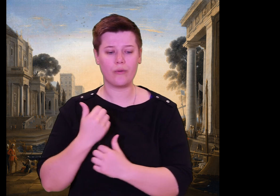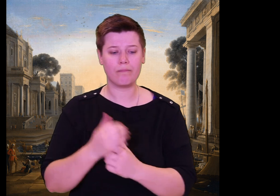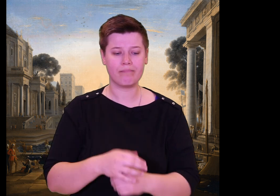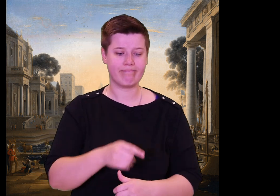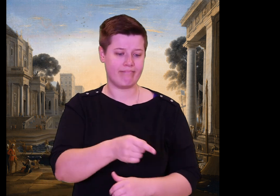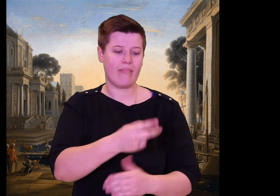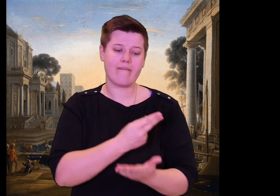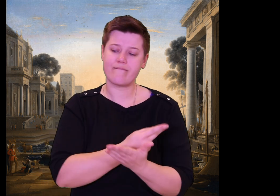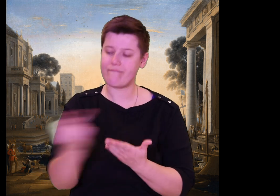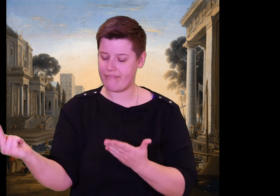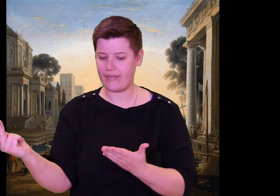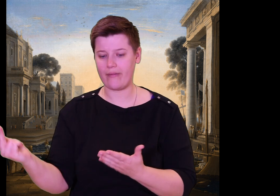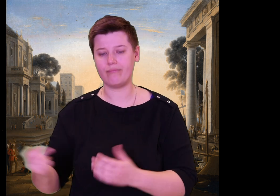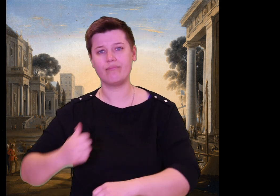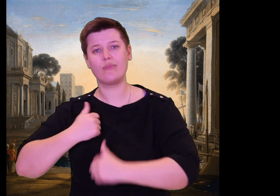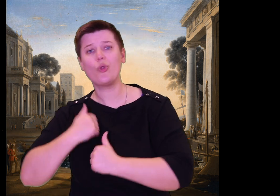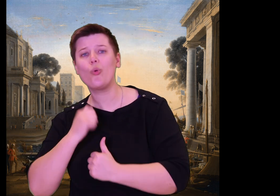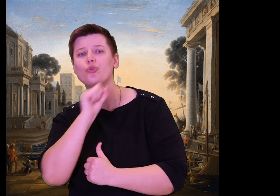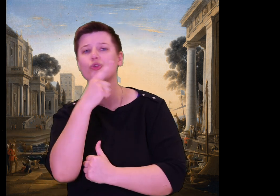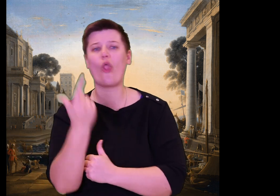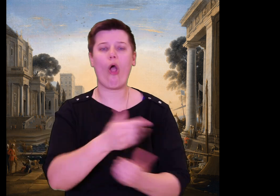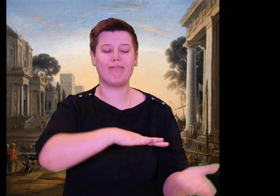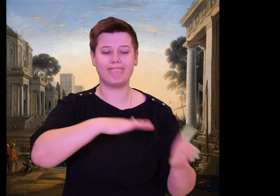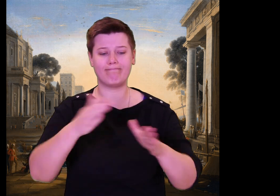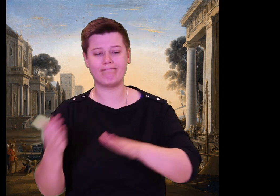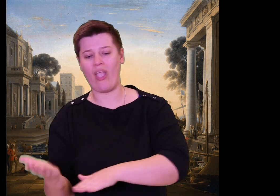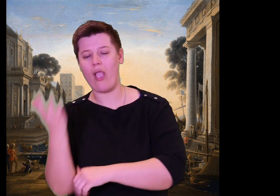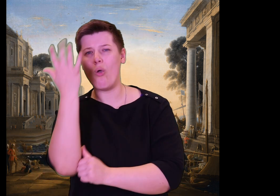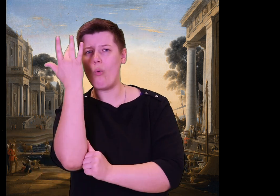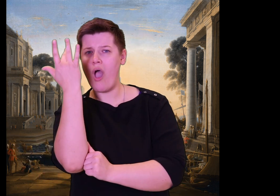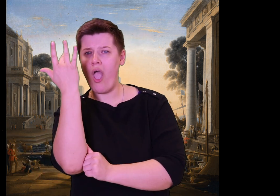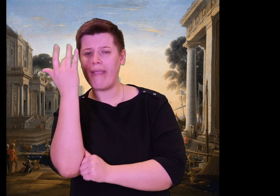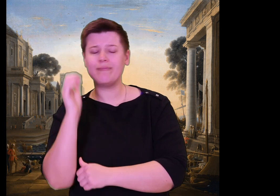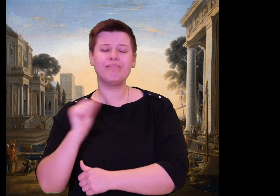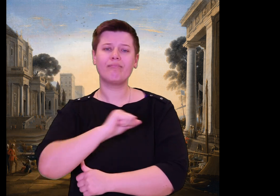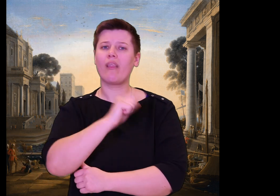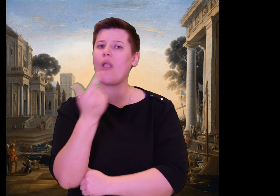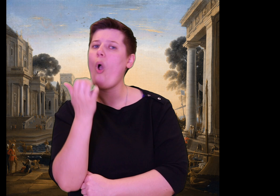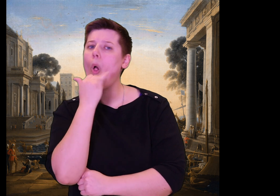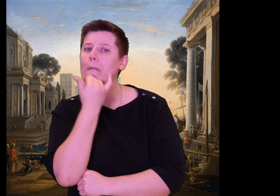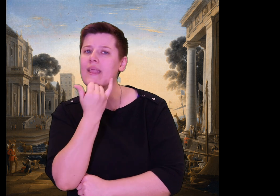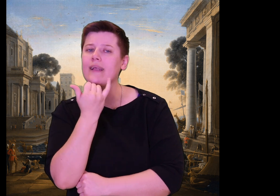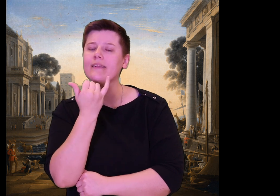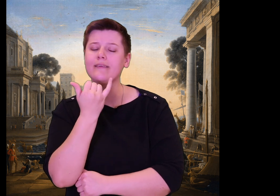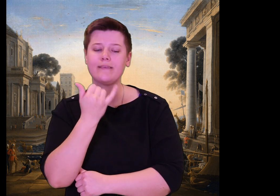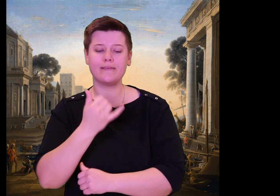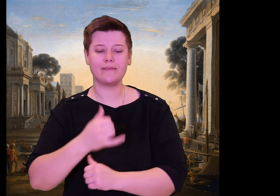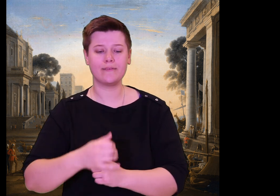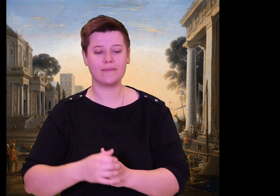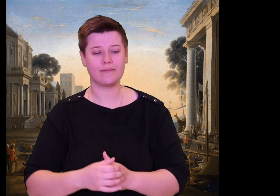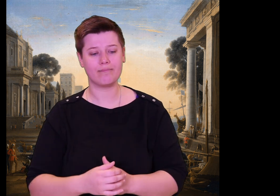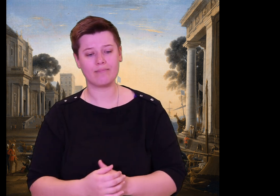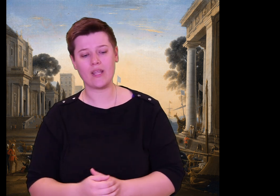They devoured the Sun God's cattle, and the god kept them from home.